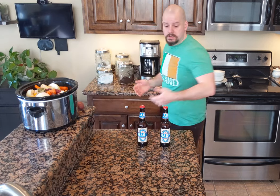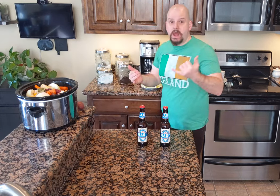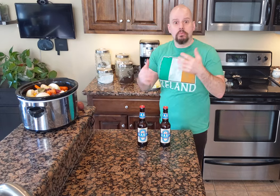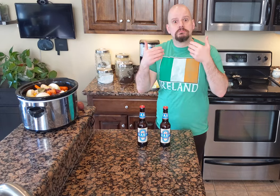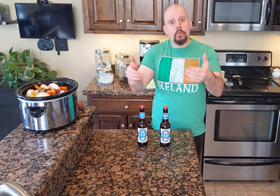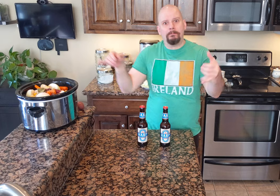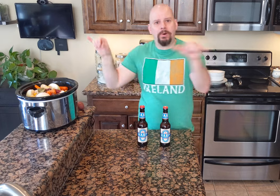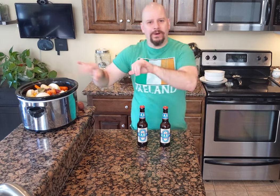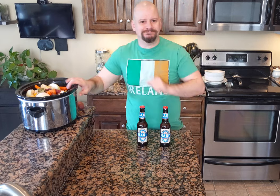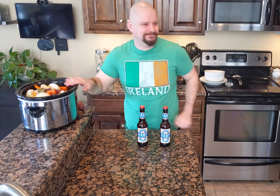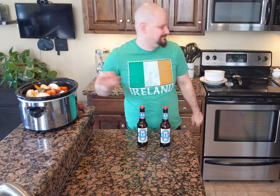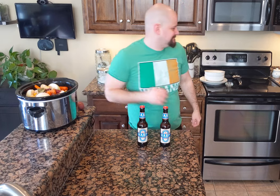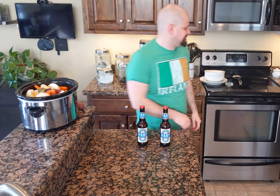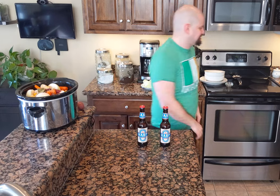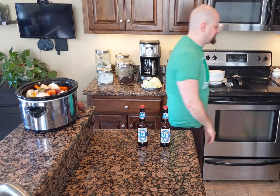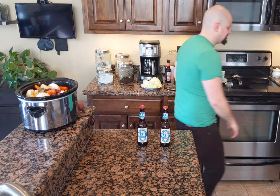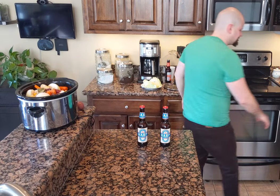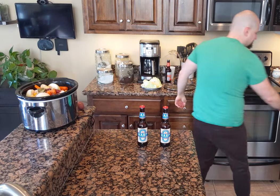Now, let's pour!